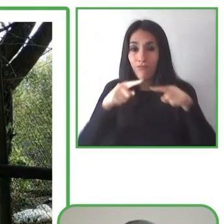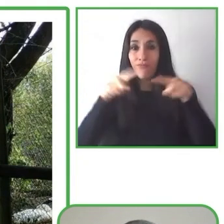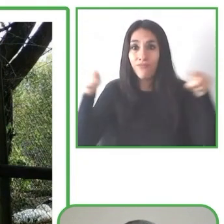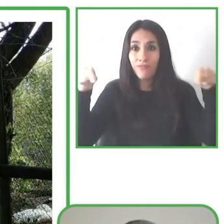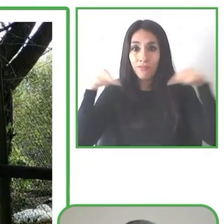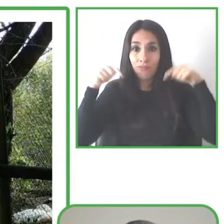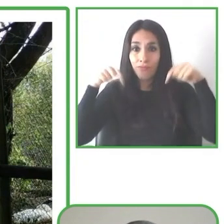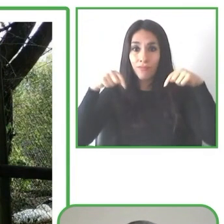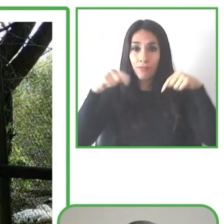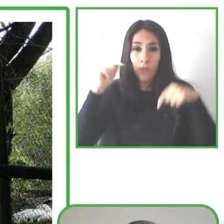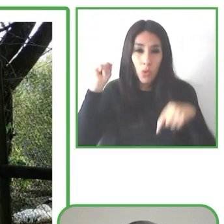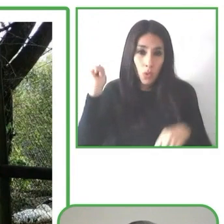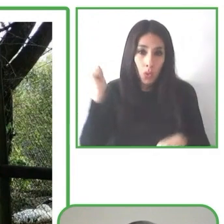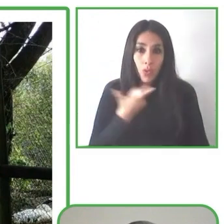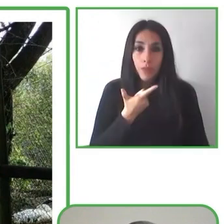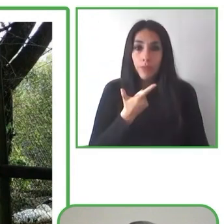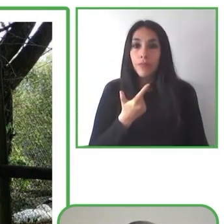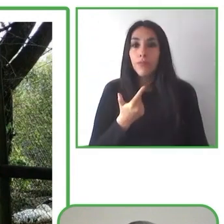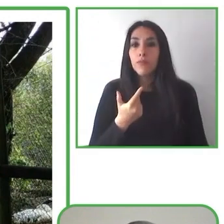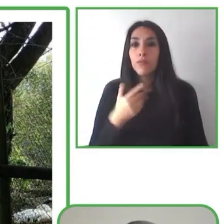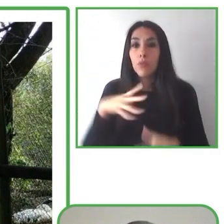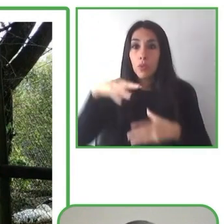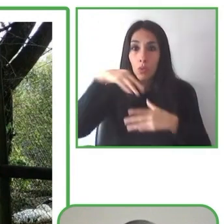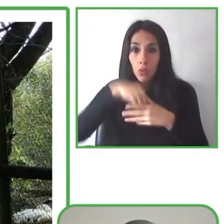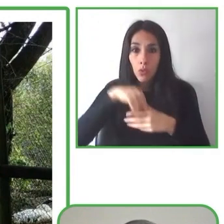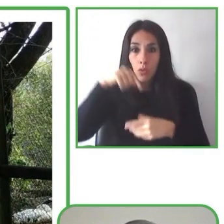That is our mission, and we would like to invite you